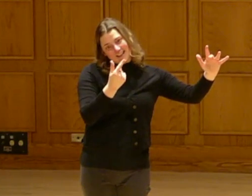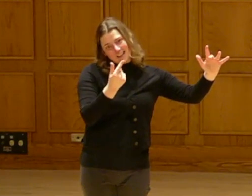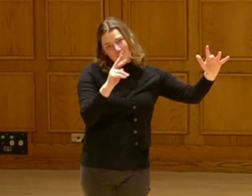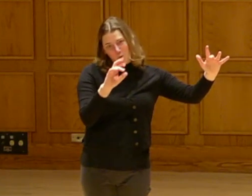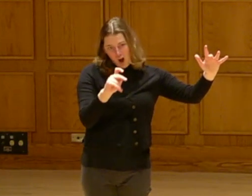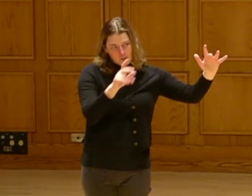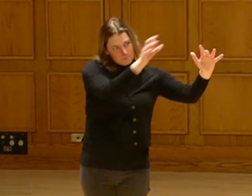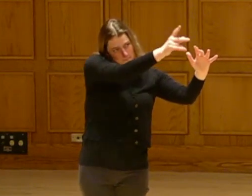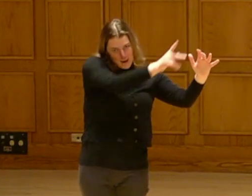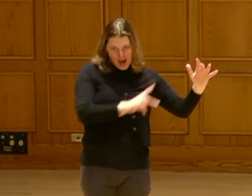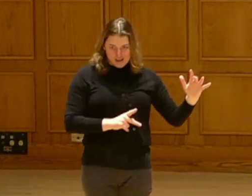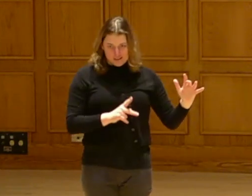Standing Rock, and back to the Twin Cities.